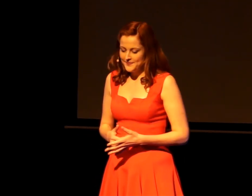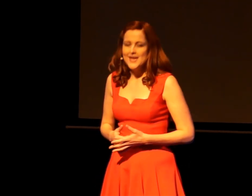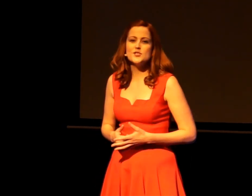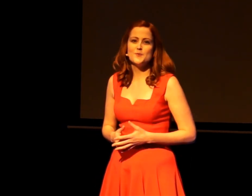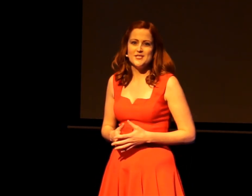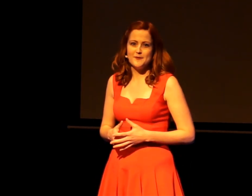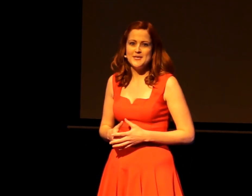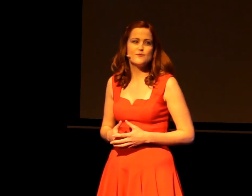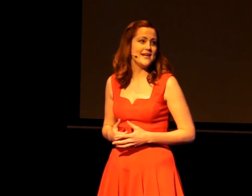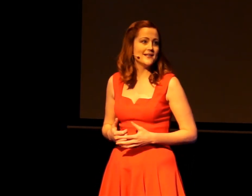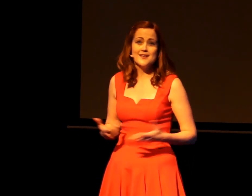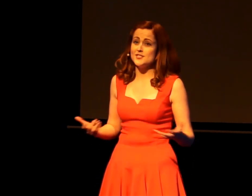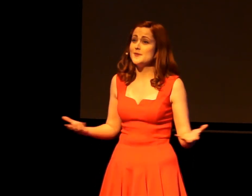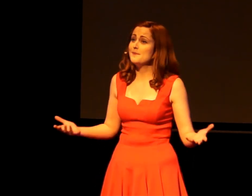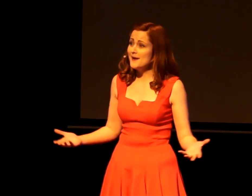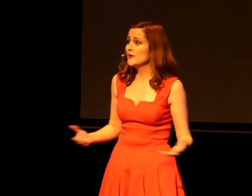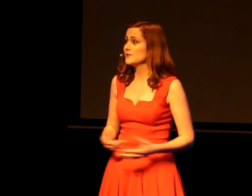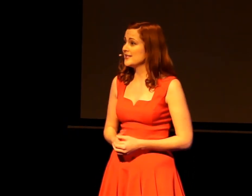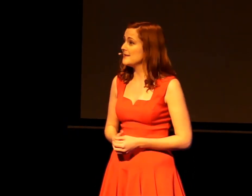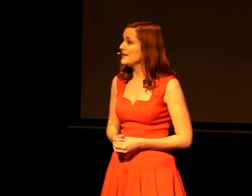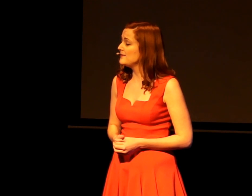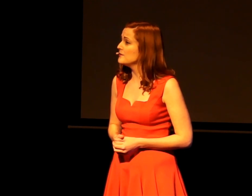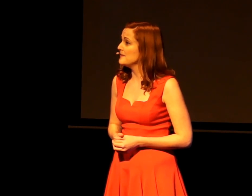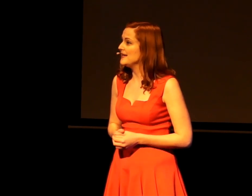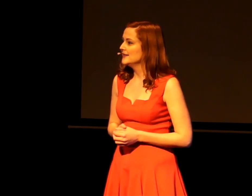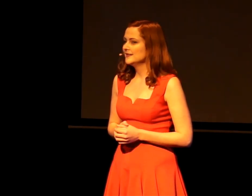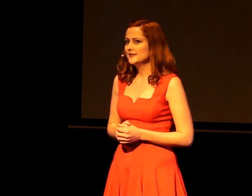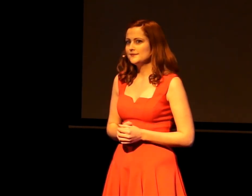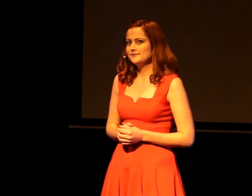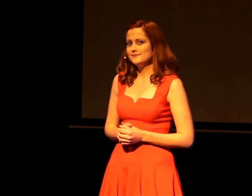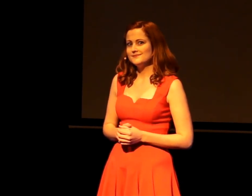and he'll switch from his reading glasses to his bifocals to get a better view of me.